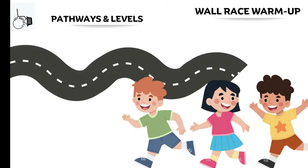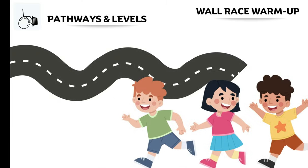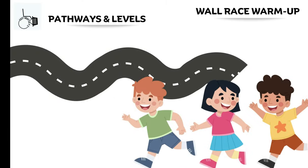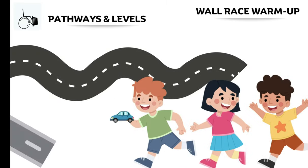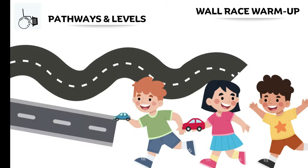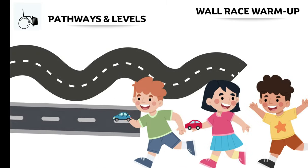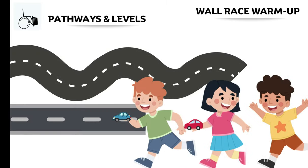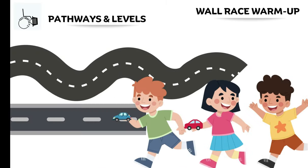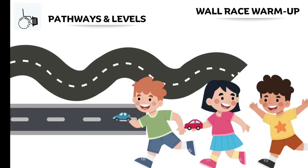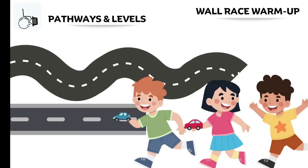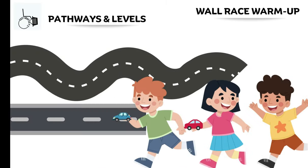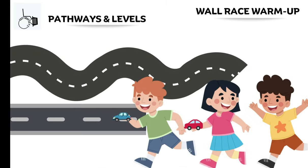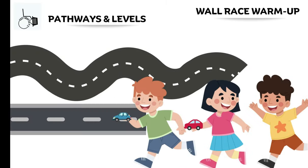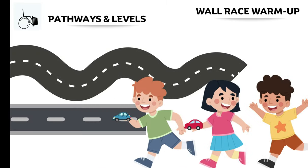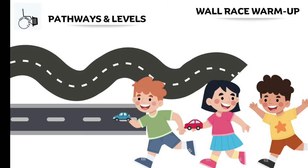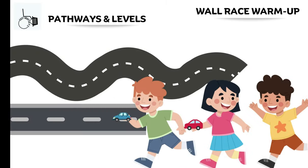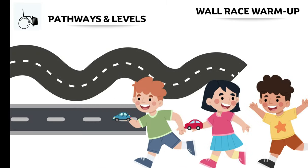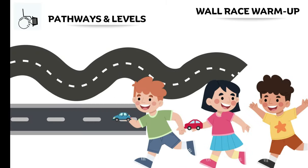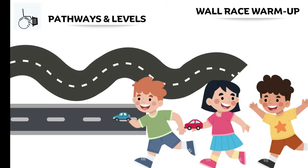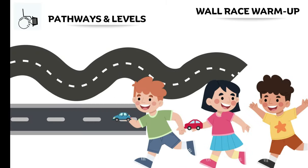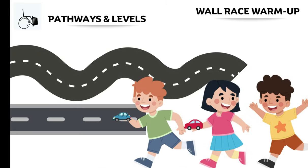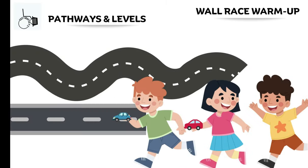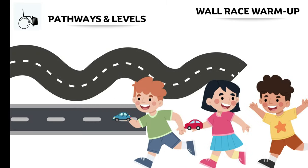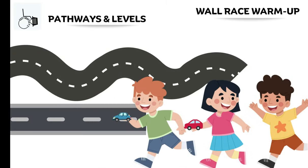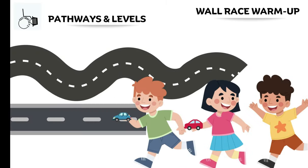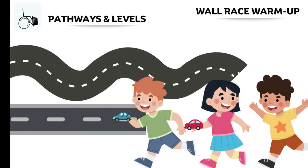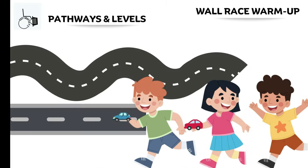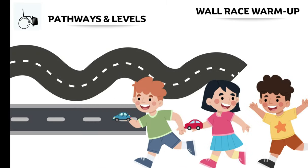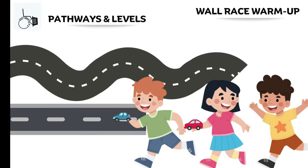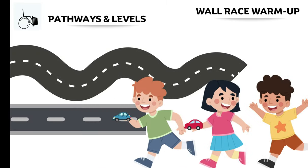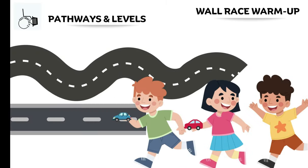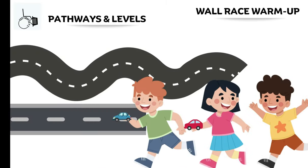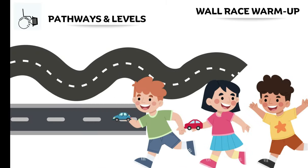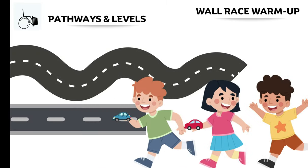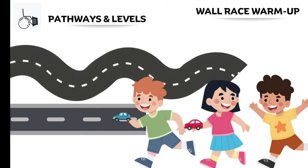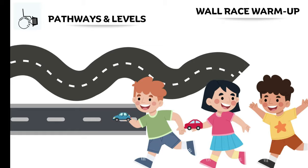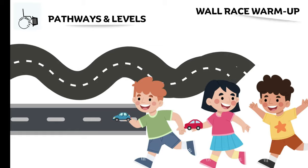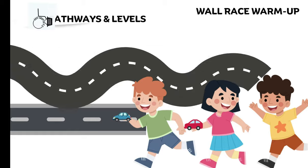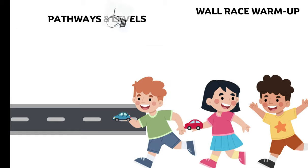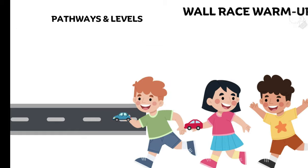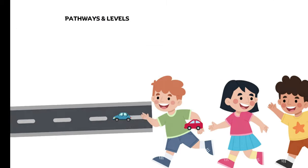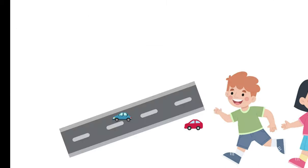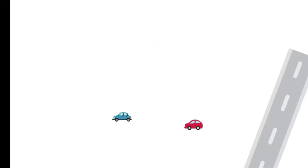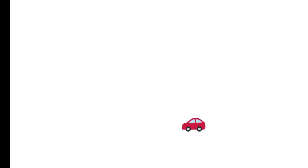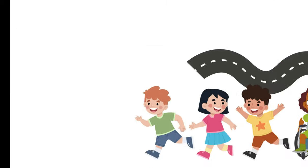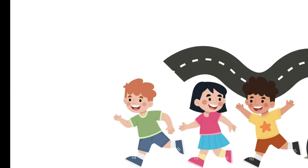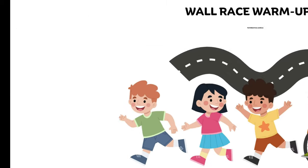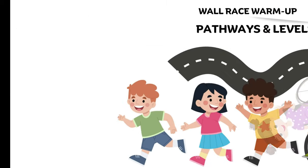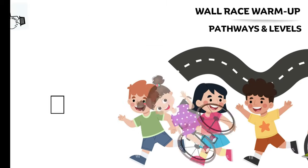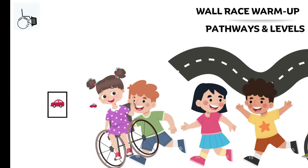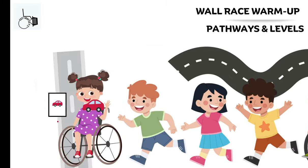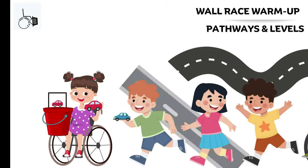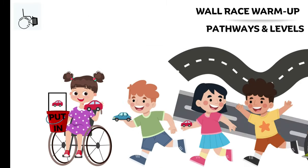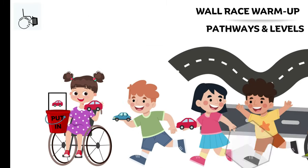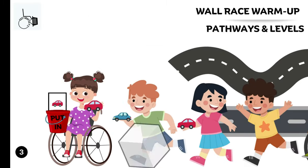a car and a put in bucket kids grab a car from the takeout bucket they go across the roads that are